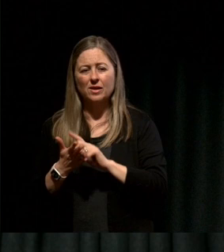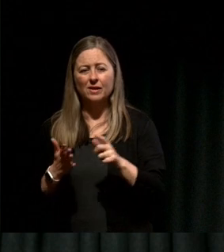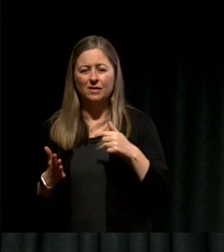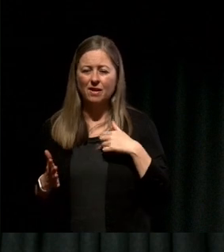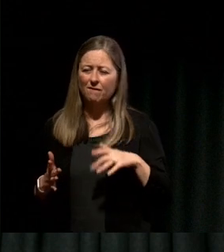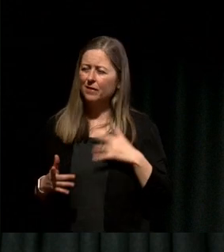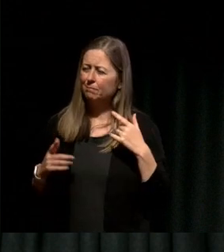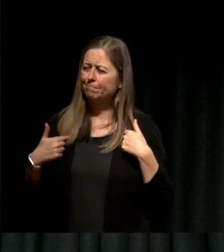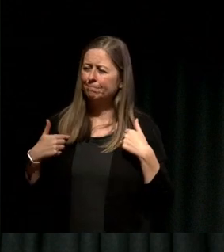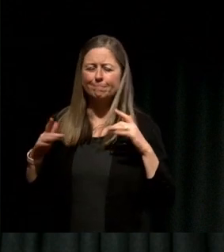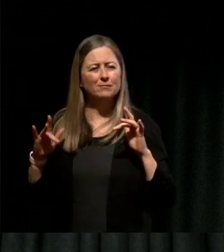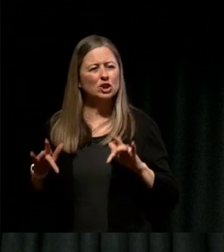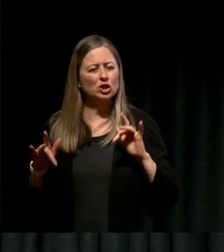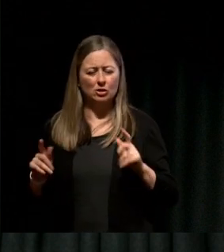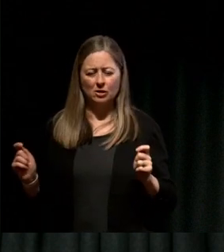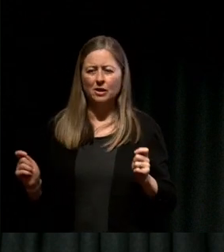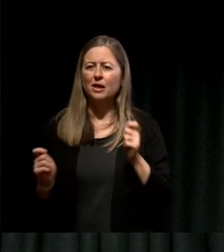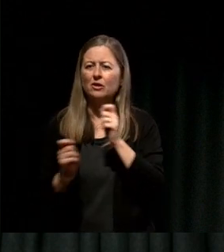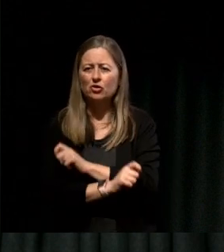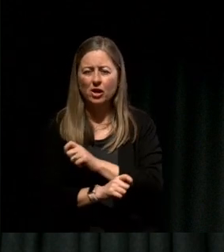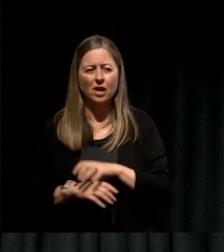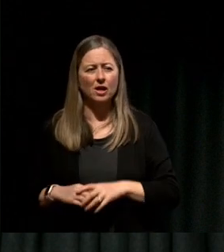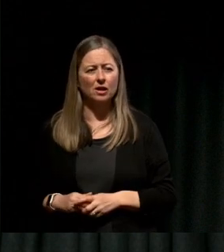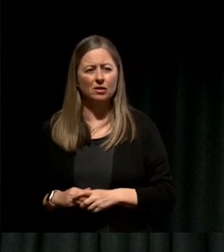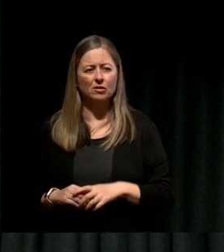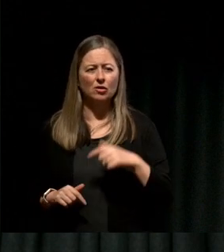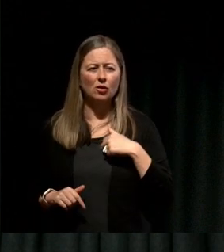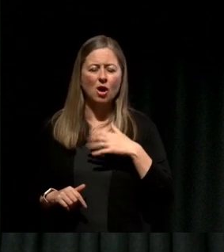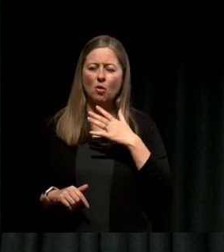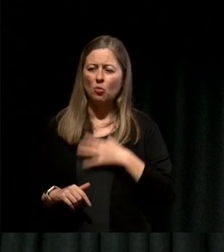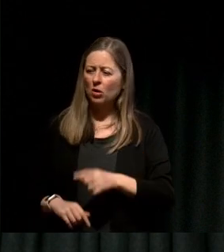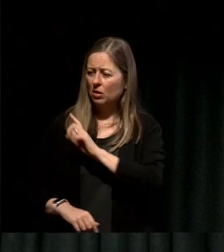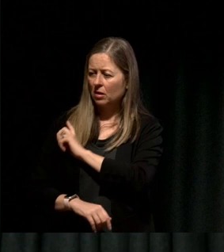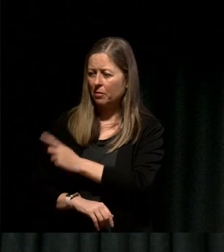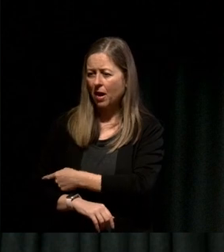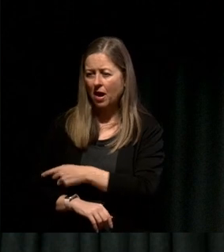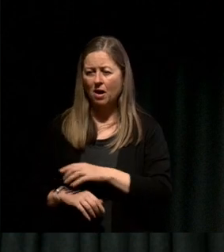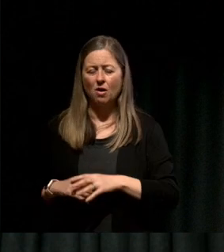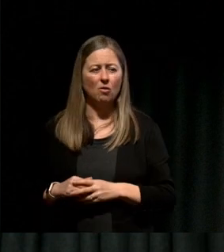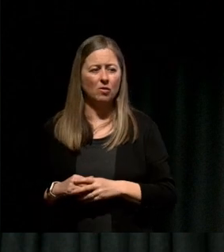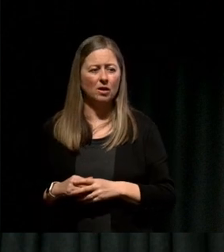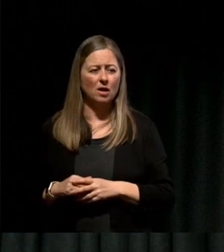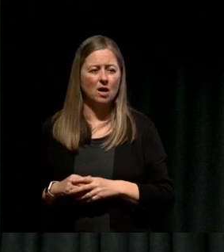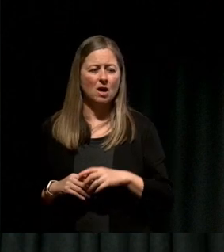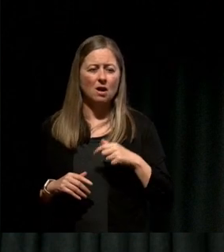I wanted power and even though I was intellectually really interested in the law, underneath I